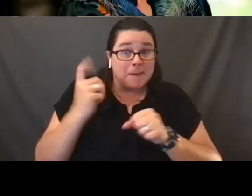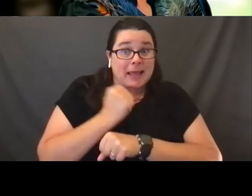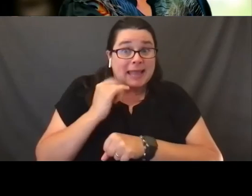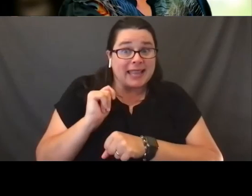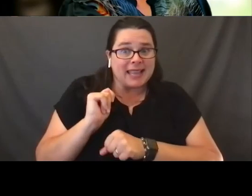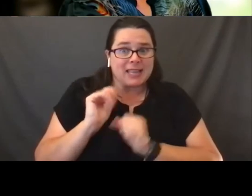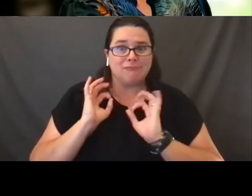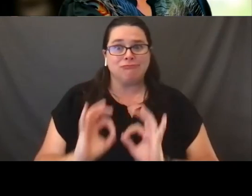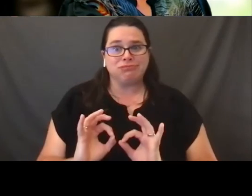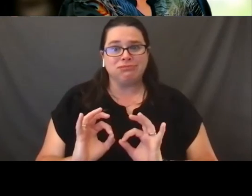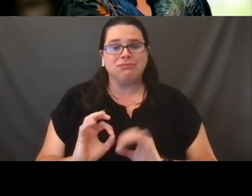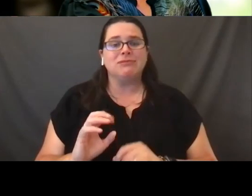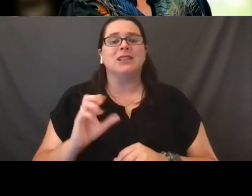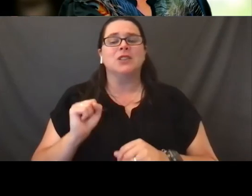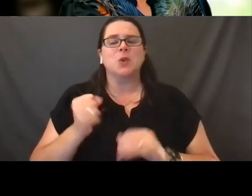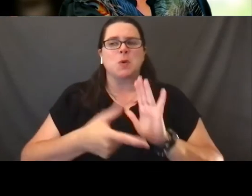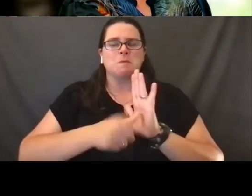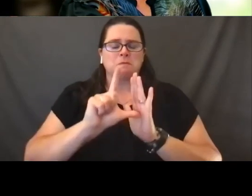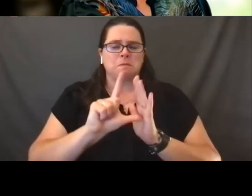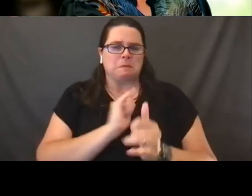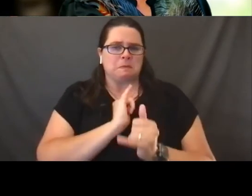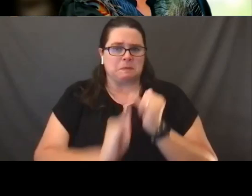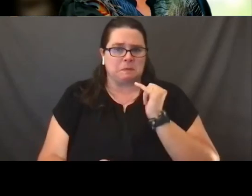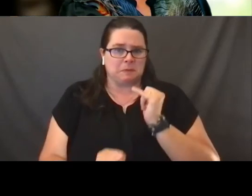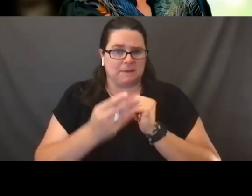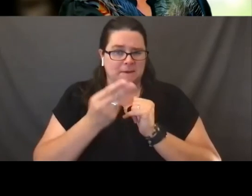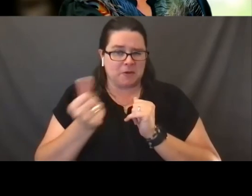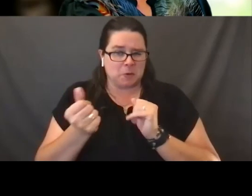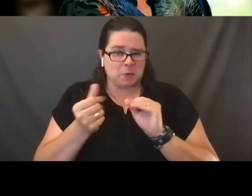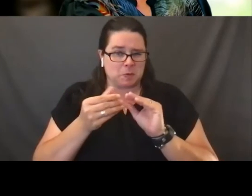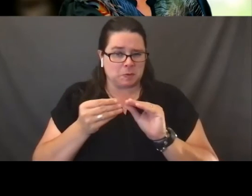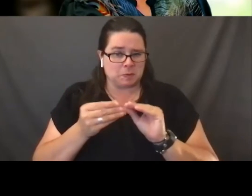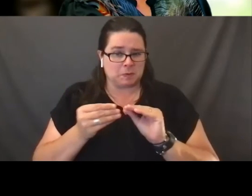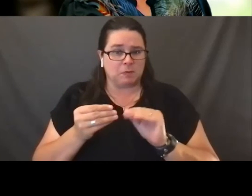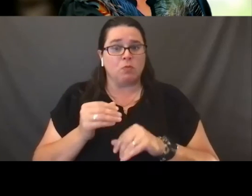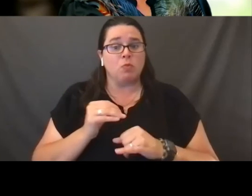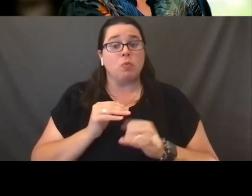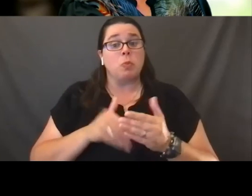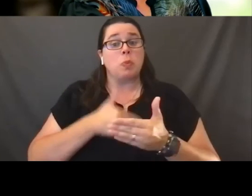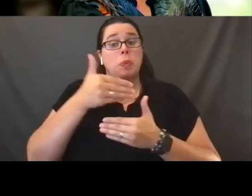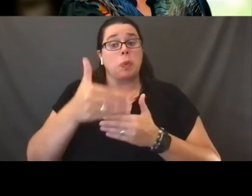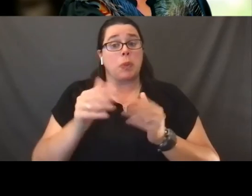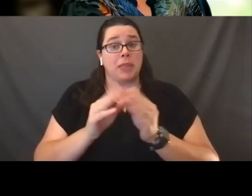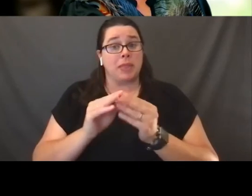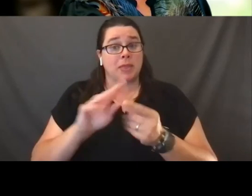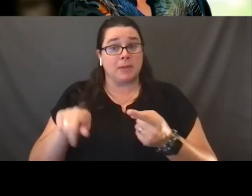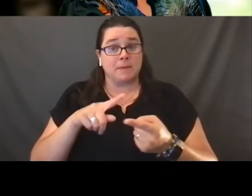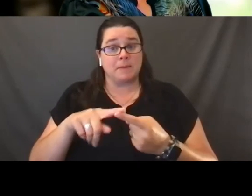So let me go over our last few things. Our next meeting is October 12th.